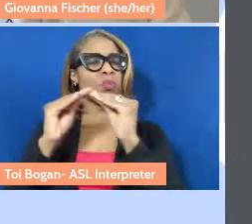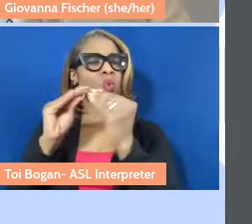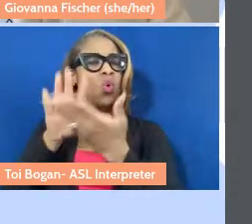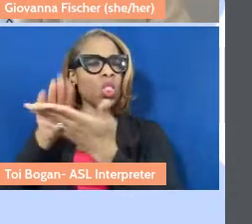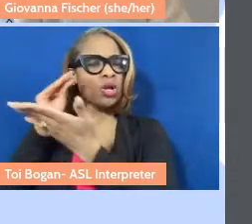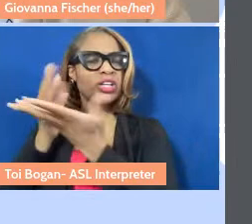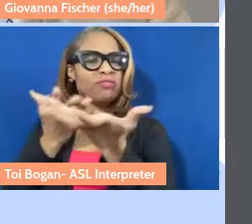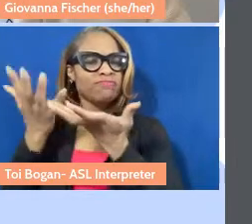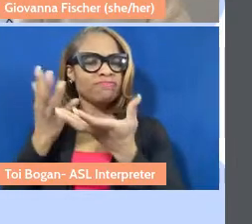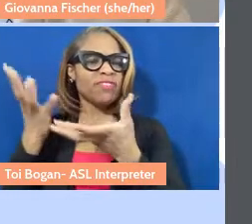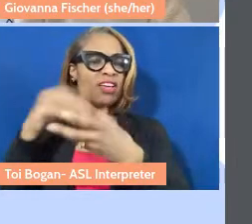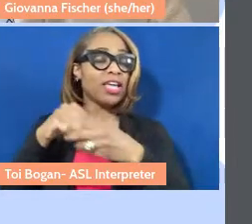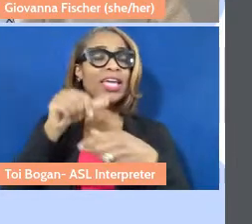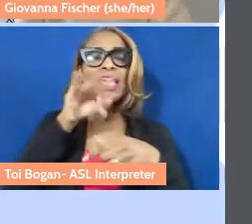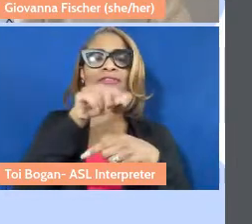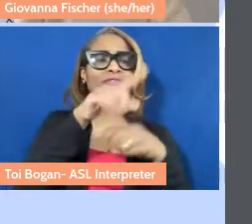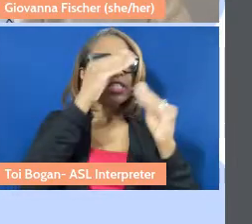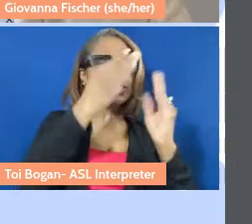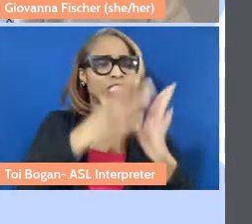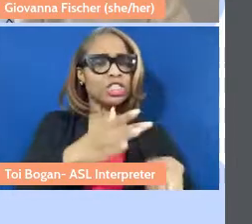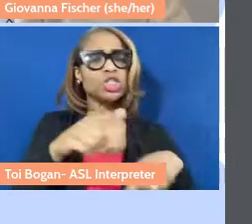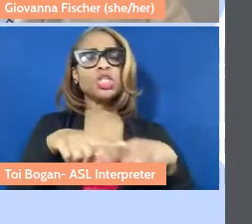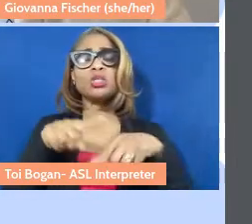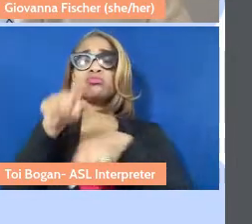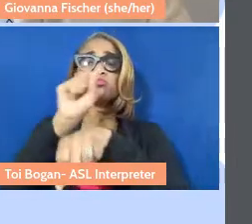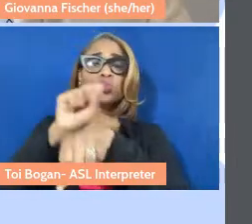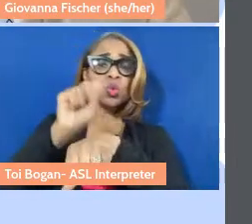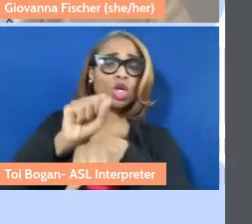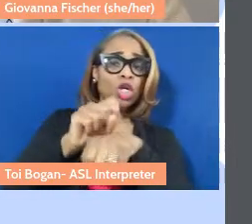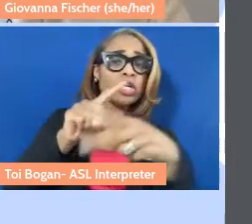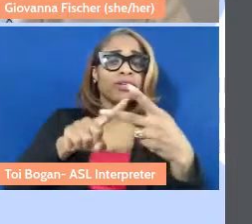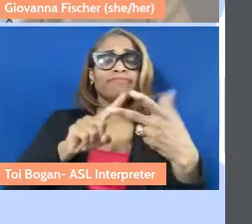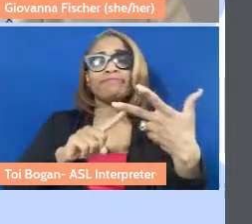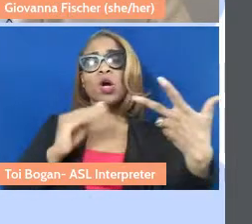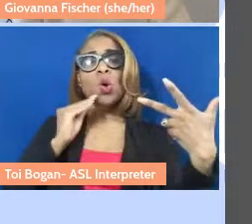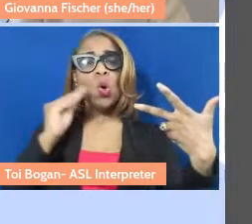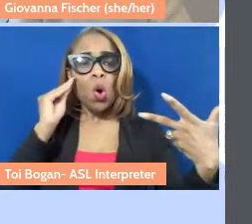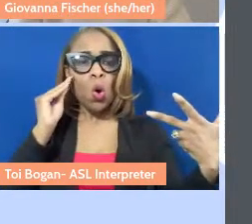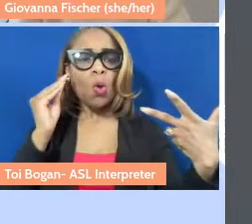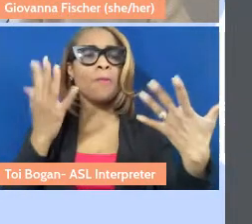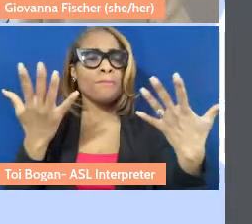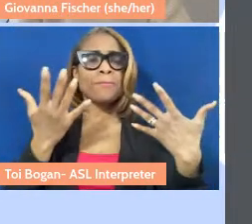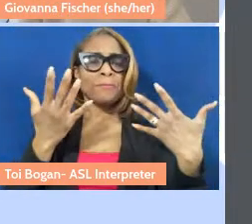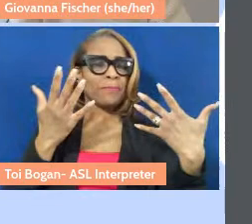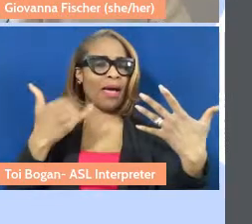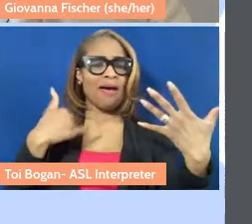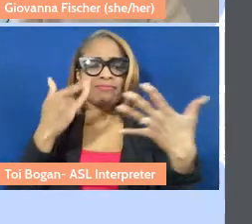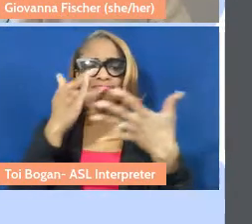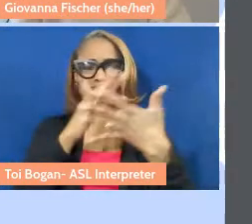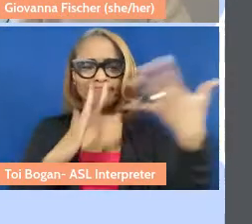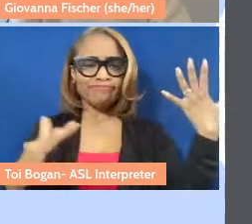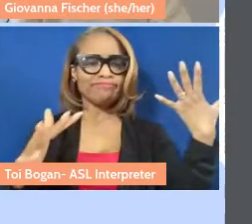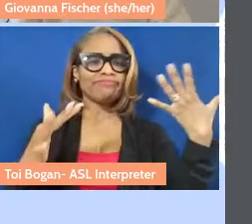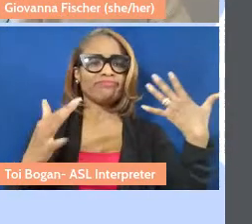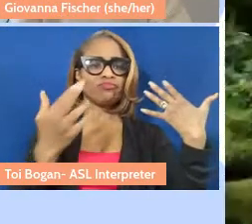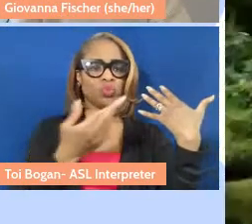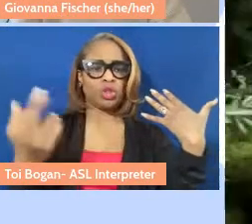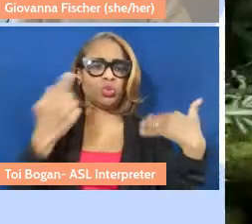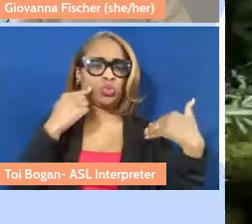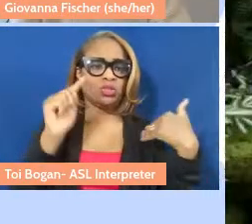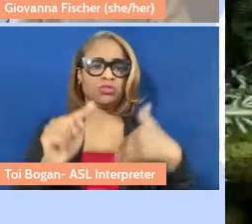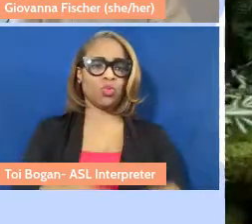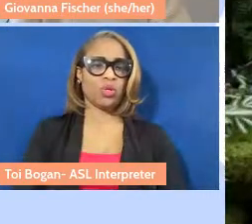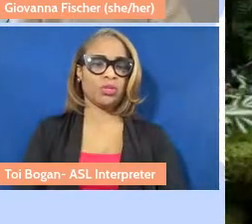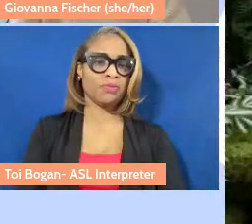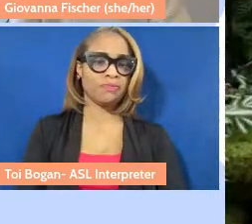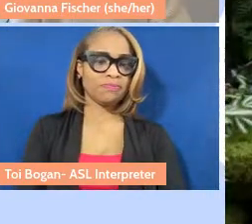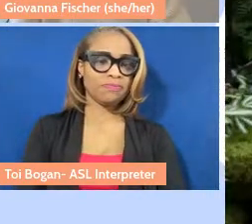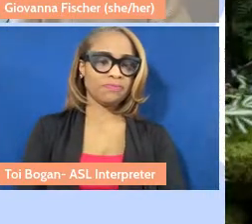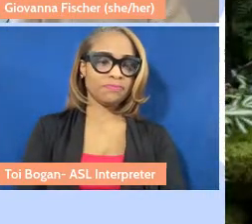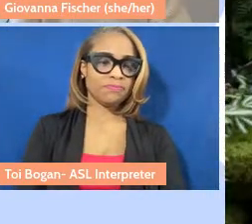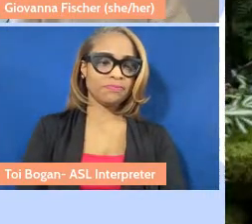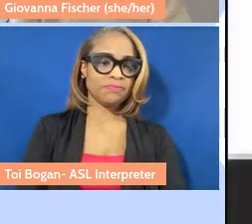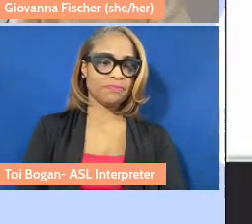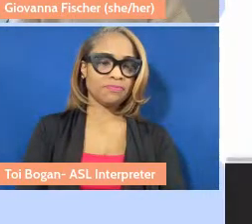whether you're a teacher, whether you're in the workspace, whether you're at home. All right.